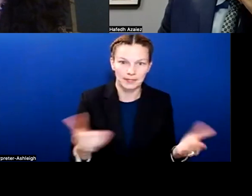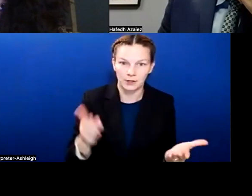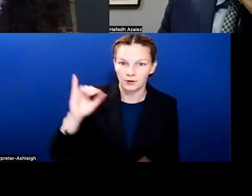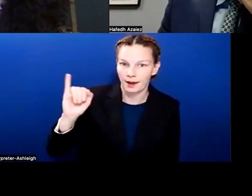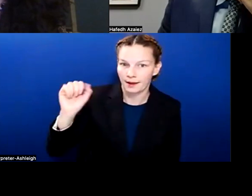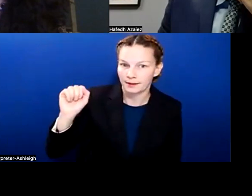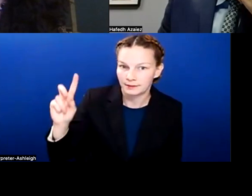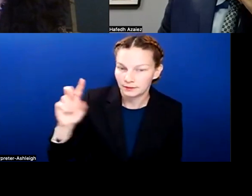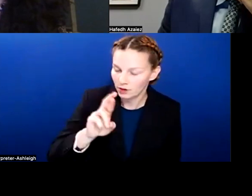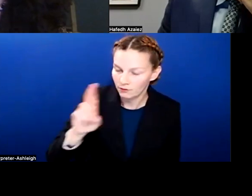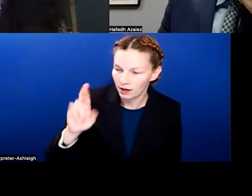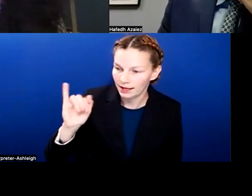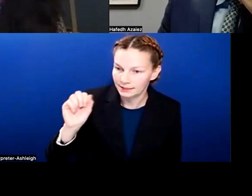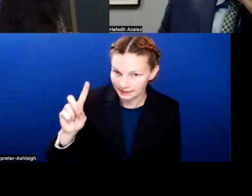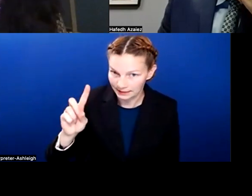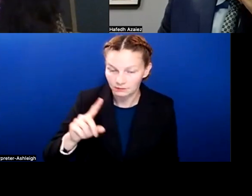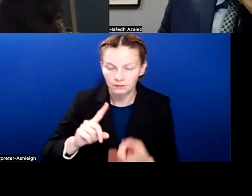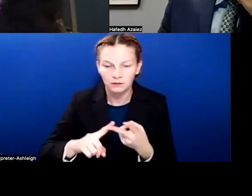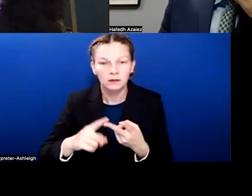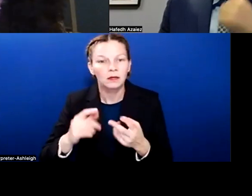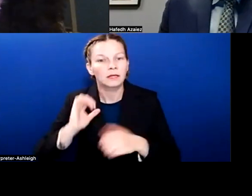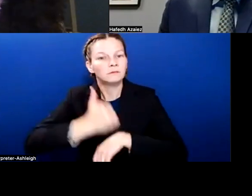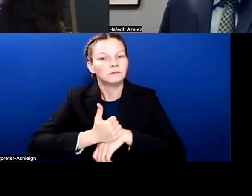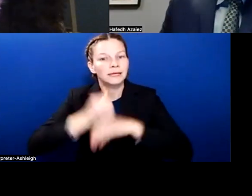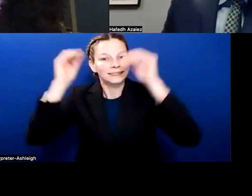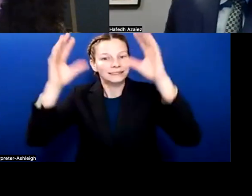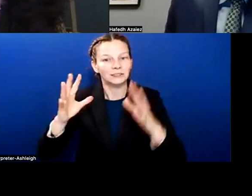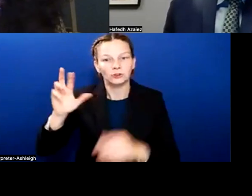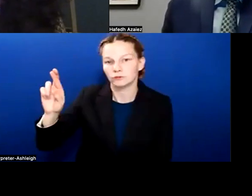that are called teacher residencies to help support hiring in some of our hard to fill positions.